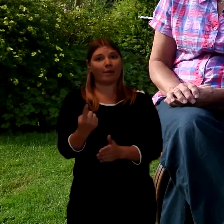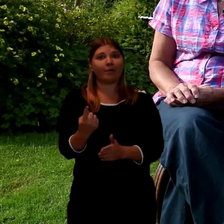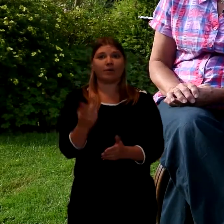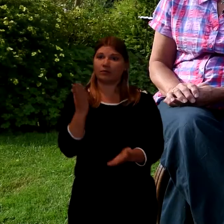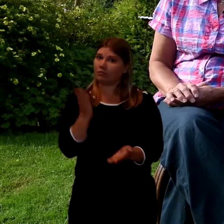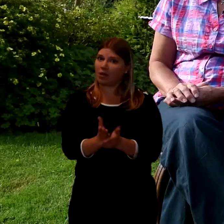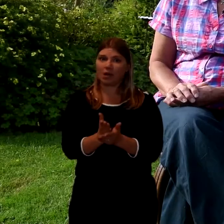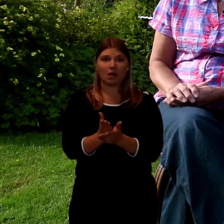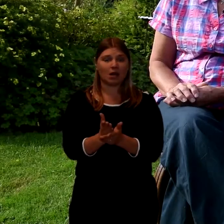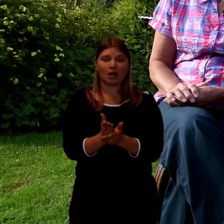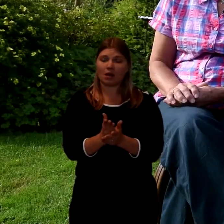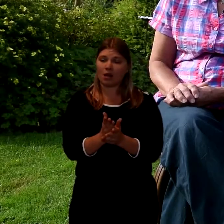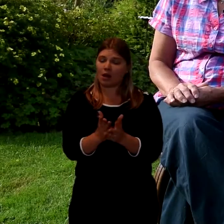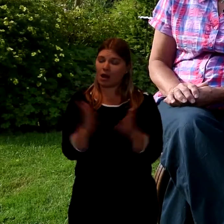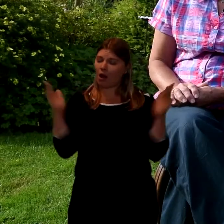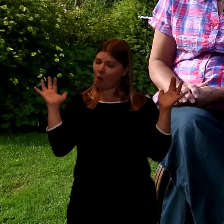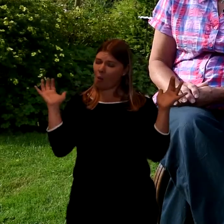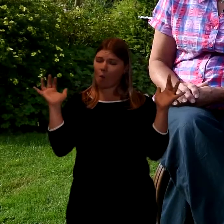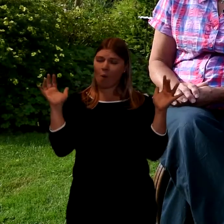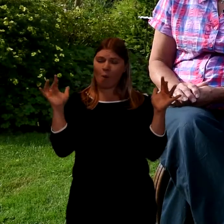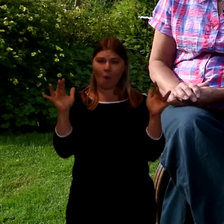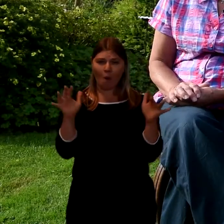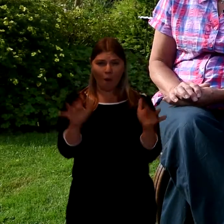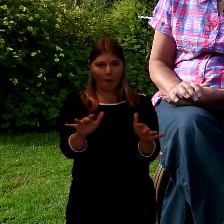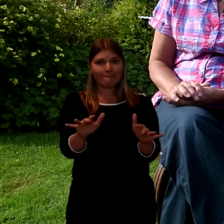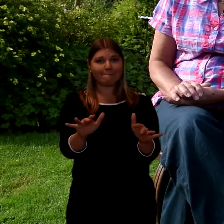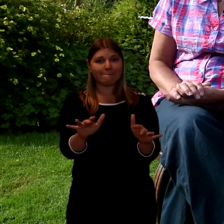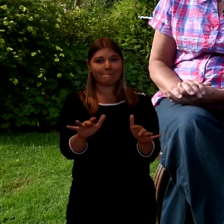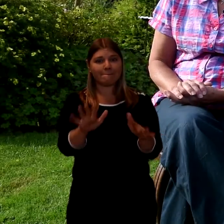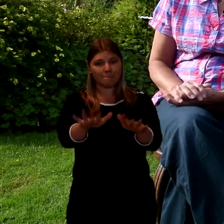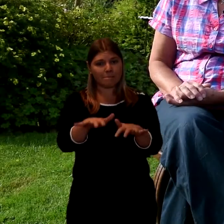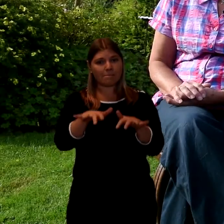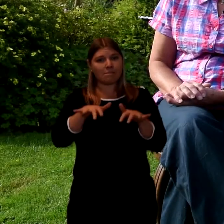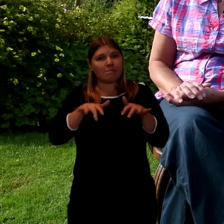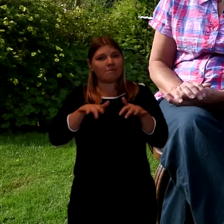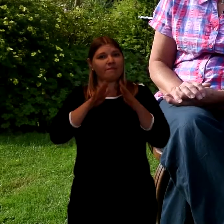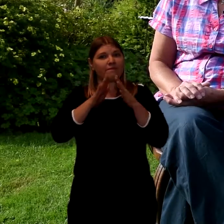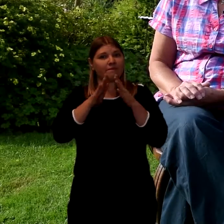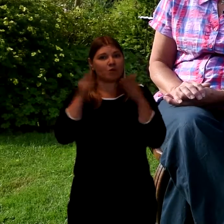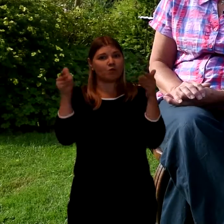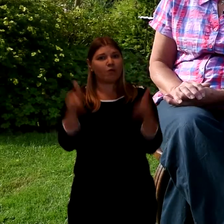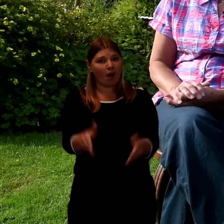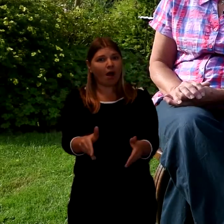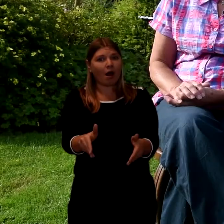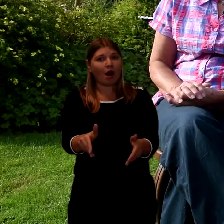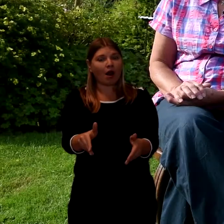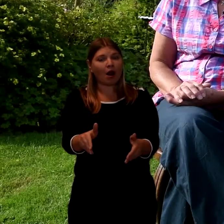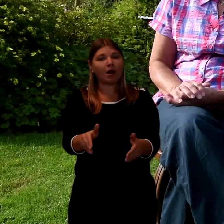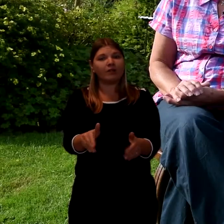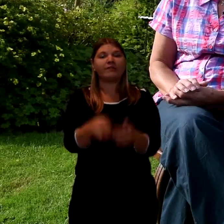Which was a big funeral. And after that we all went to the village where they lived,